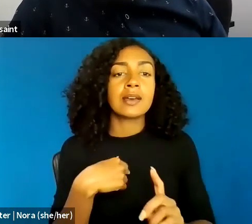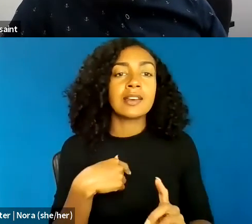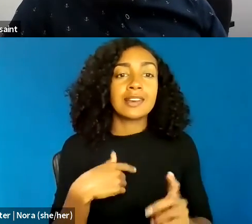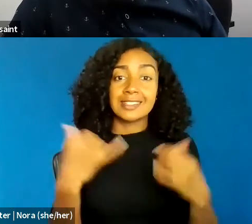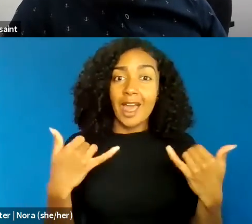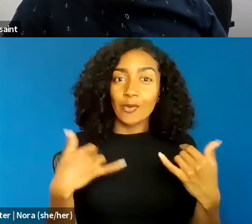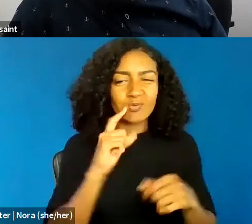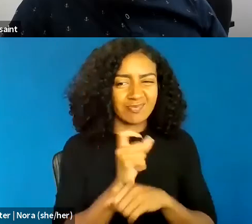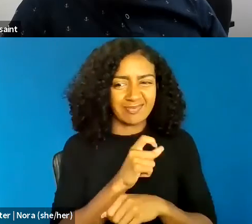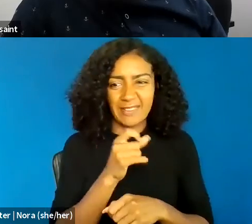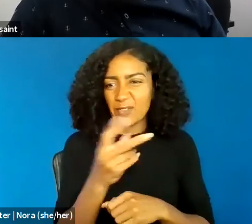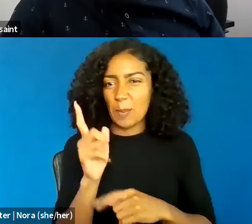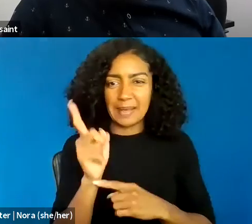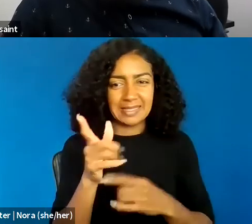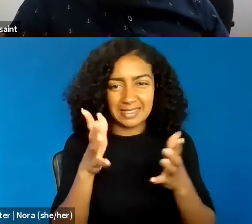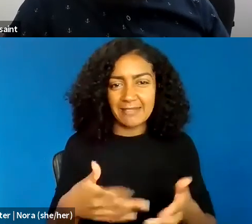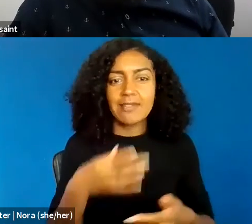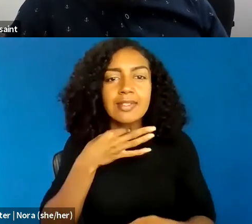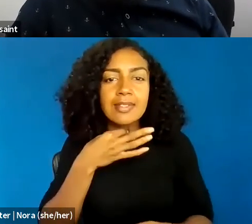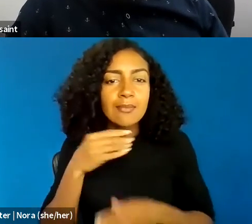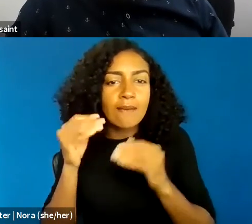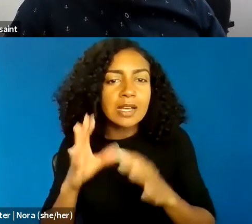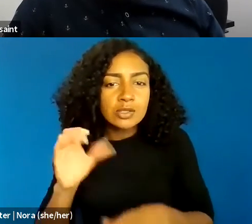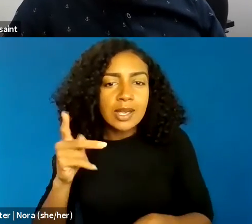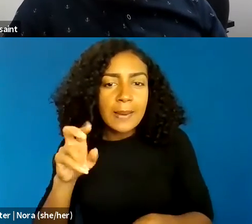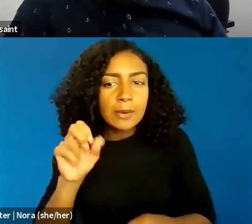and then we can maybe try and squeeze in one more question. So, please go ahead.